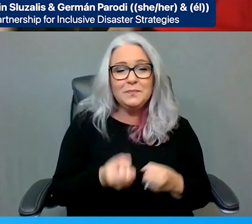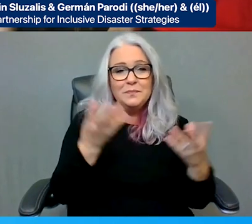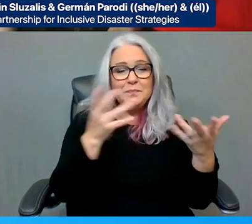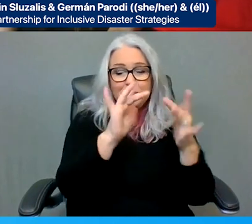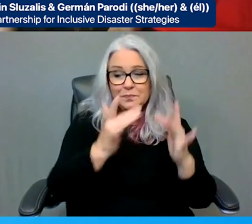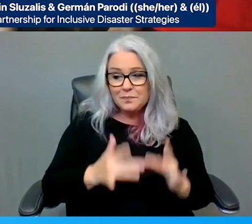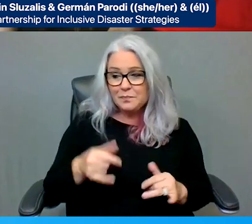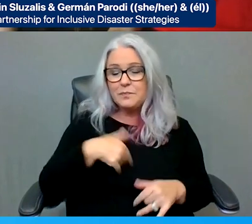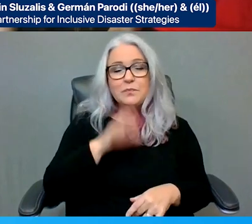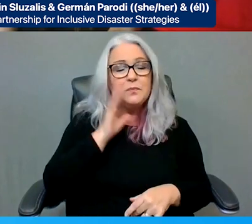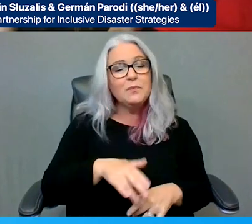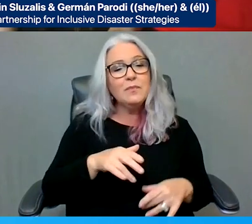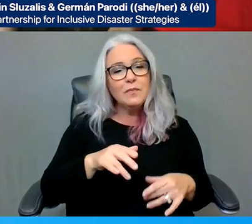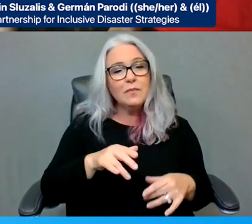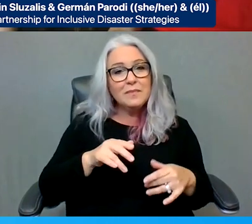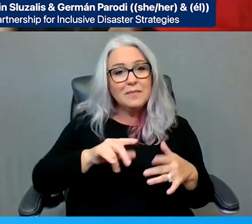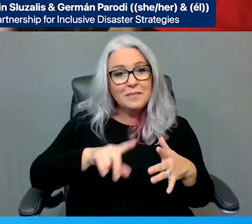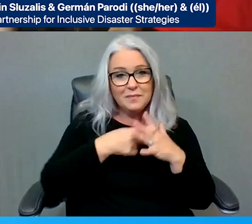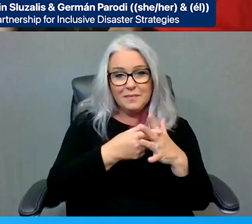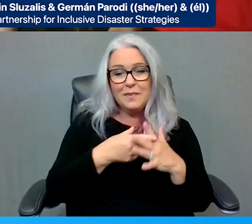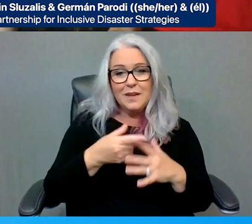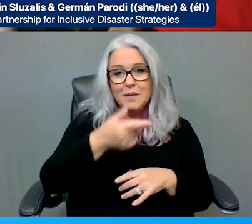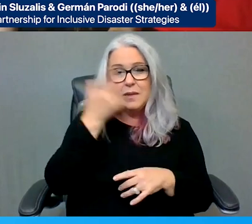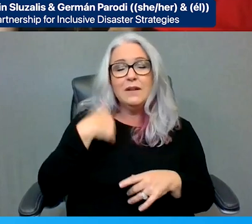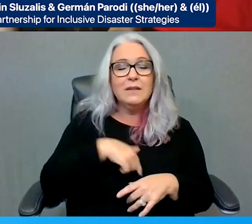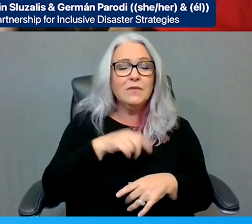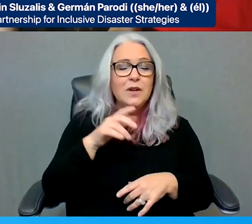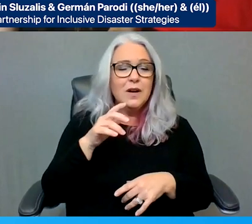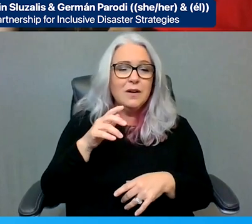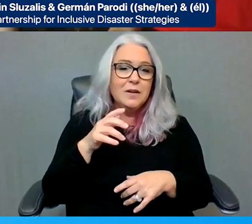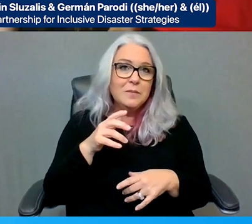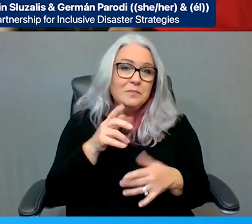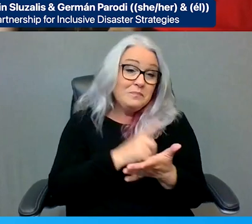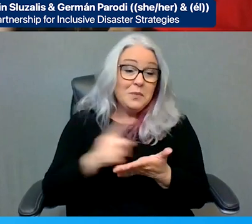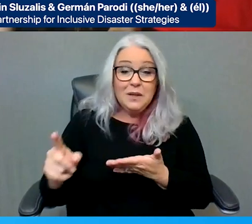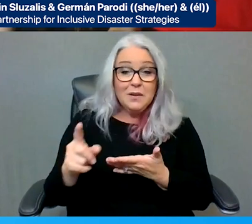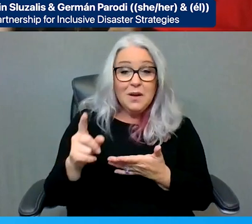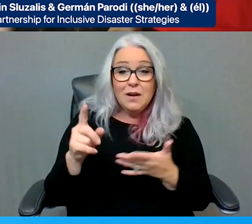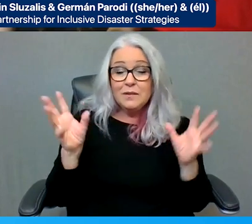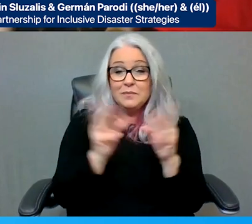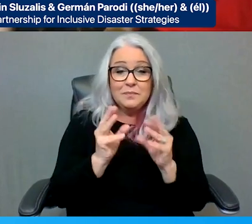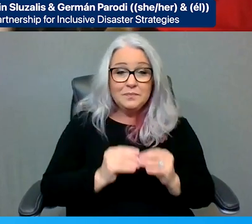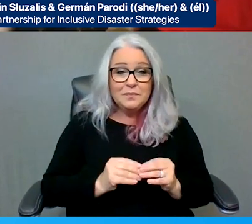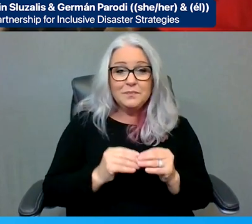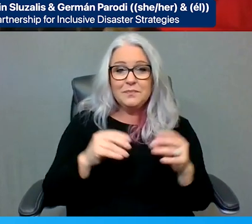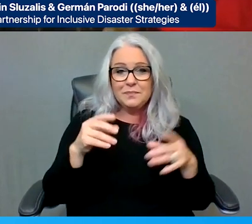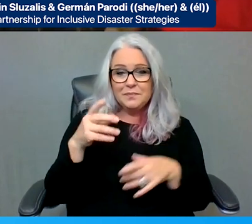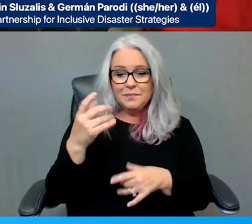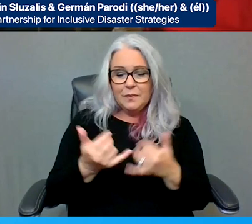come to our information base today and all of the listeners, I'm hoping, you